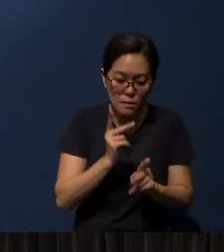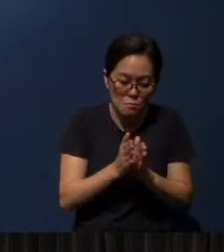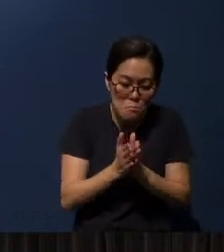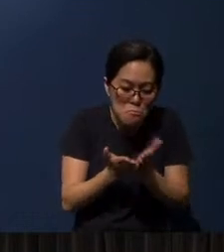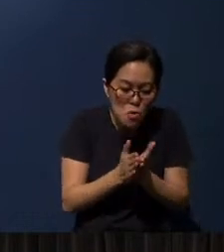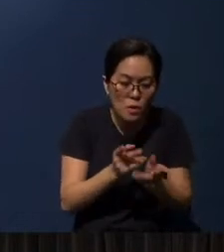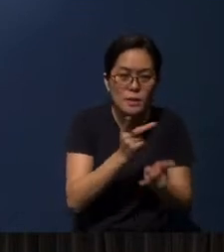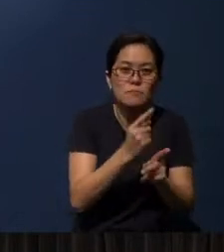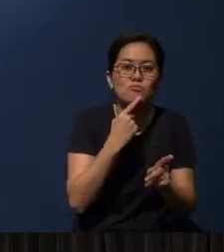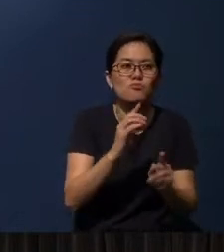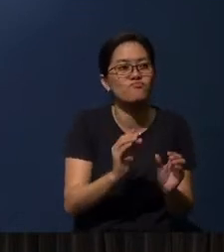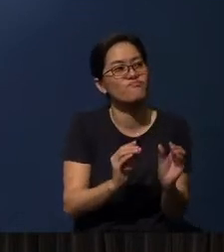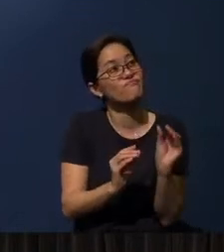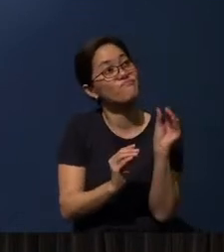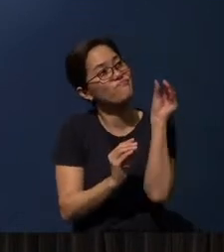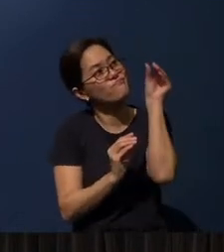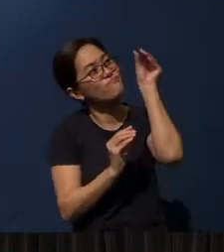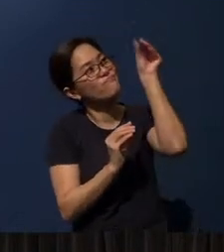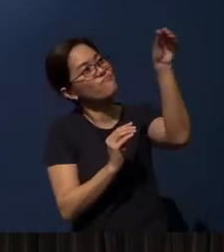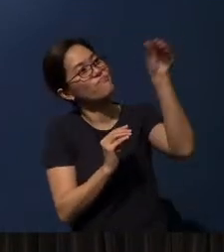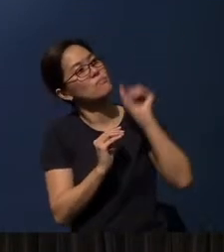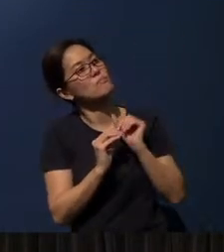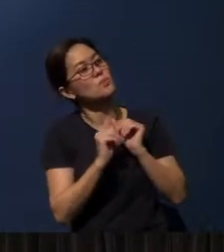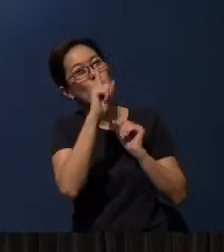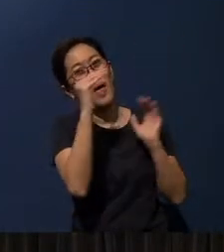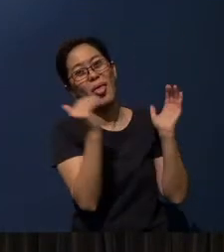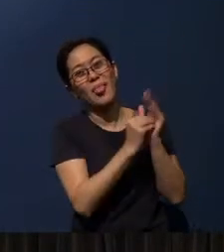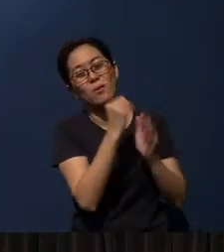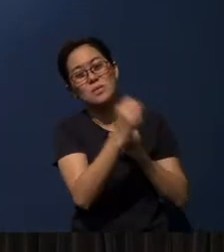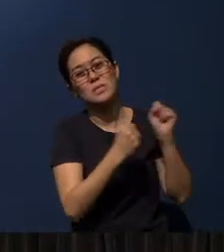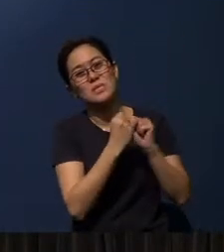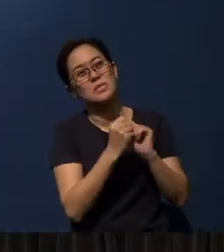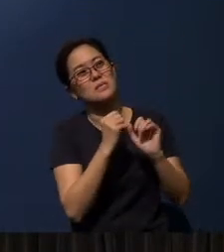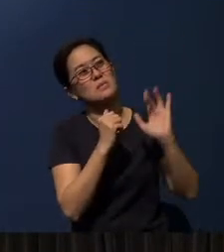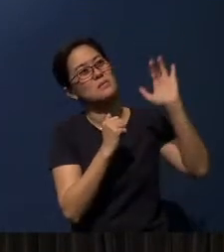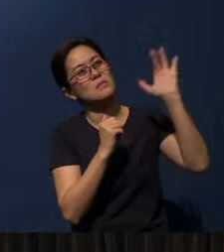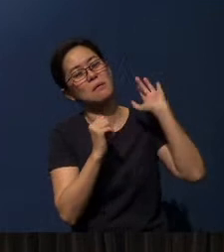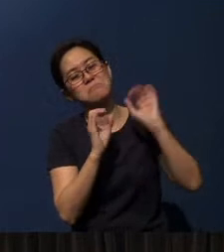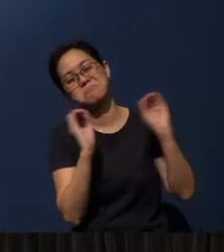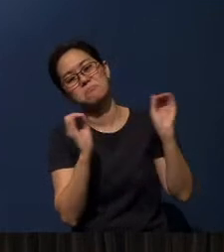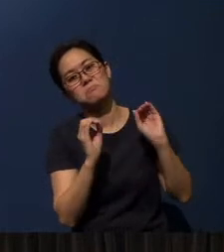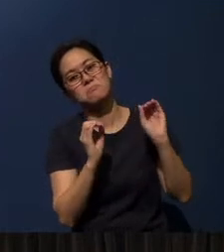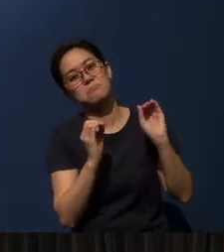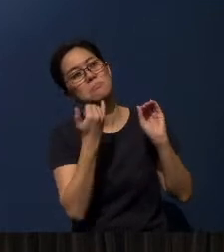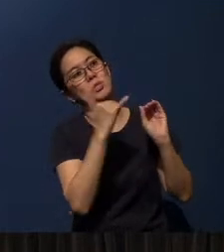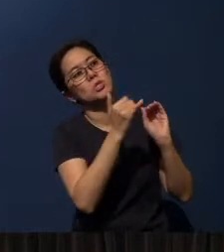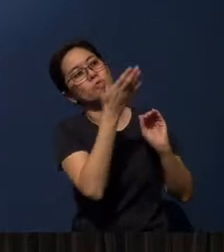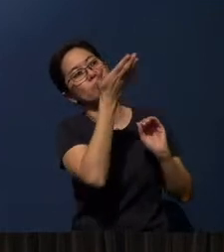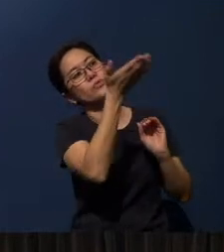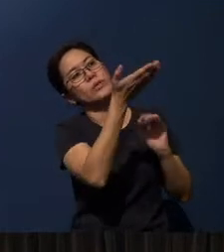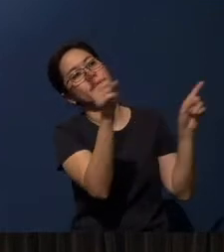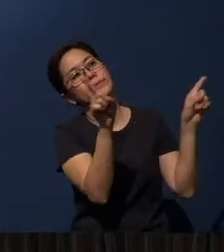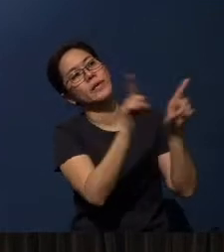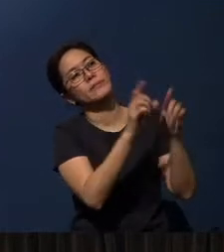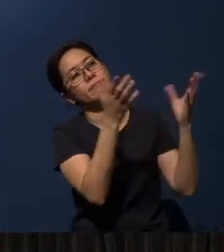you can put it on the shelf and for 1000 years, you don't touch the book, it will still remain the same.